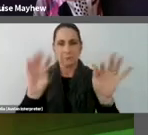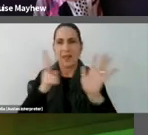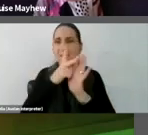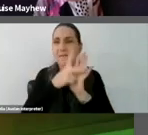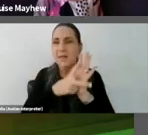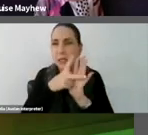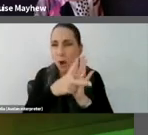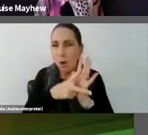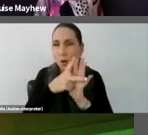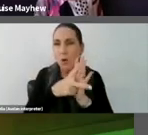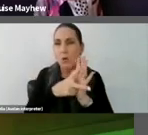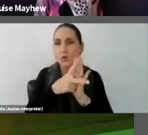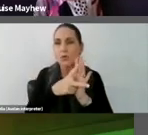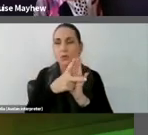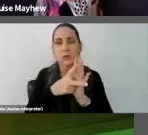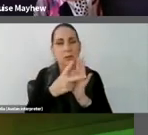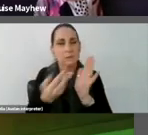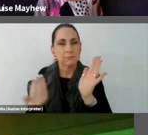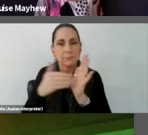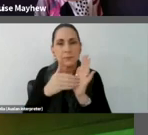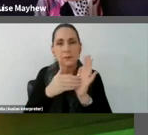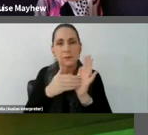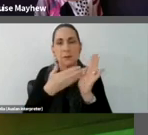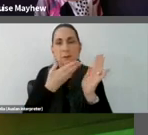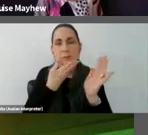combines that with sound light and design.